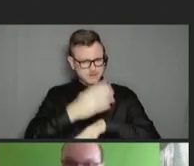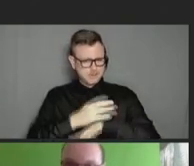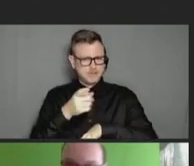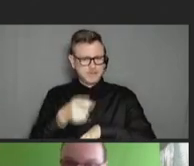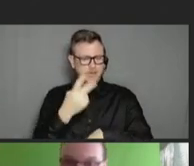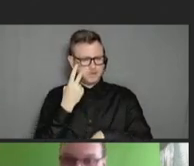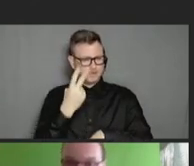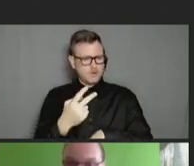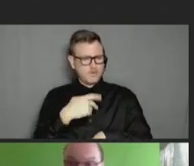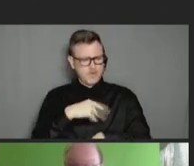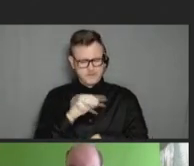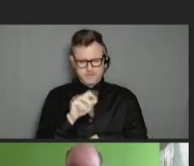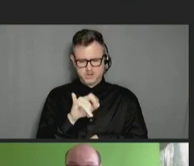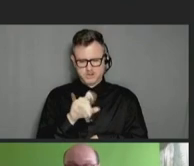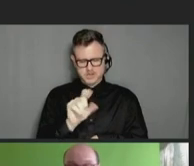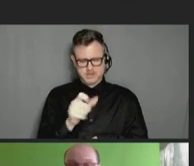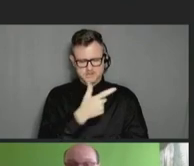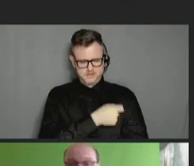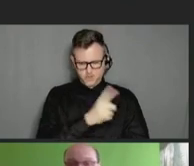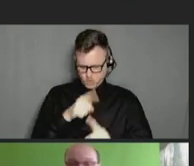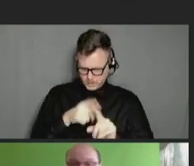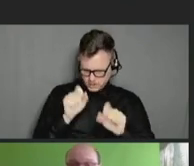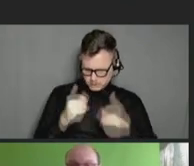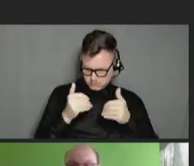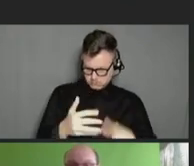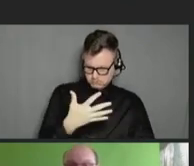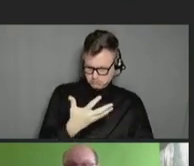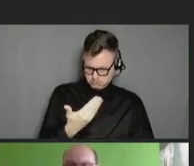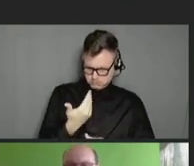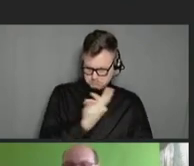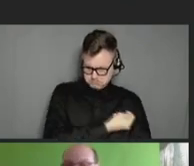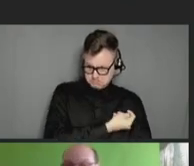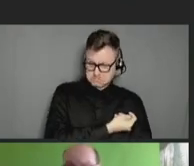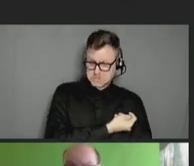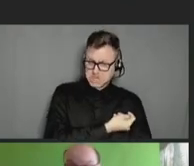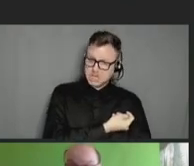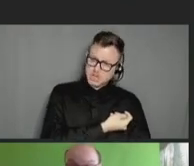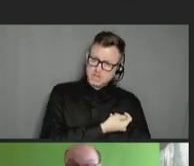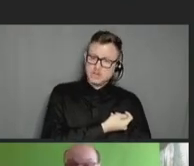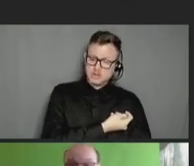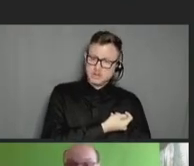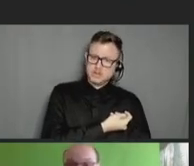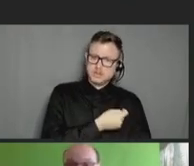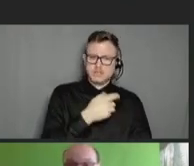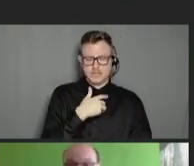vaccine and said "Mom, when can I get that?" you know. So, it kind of warmed my heart.